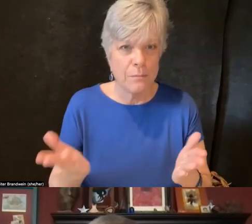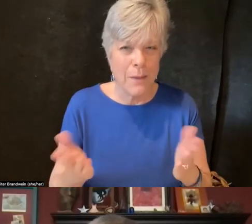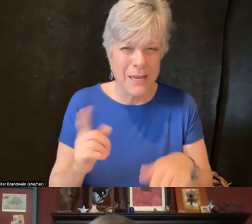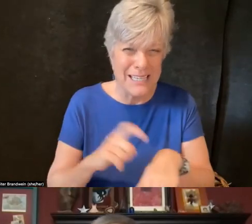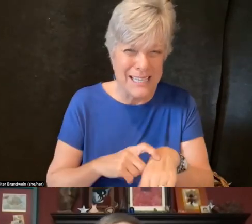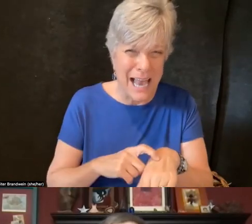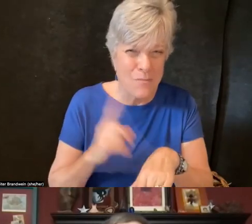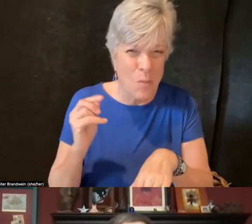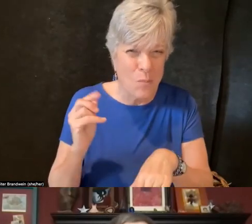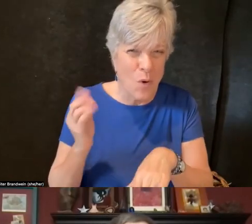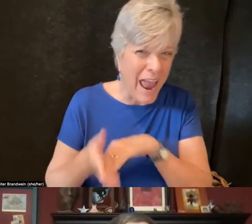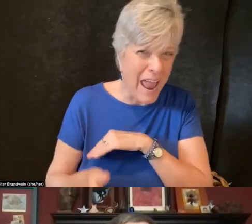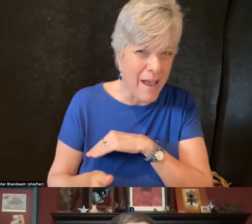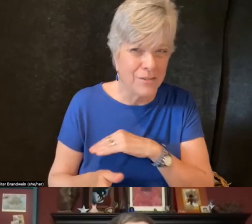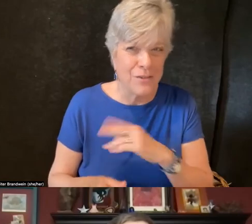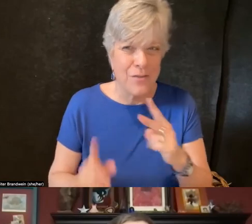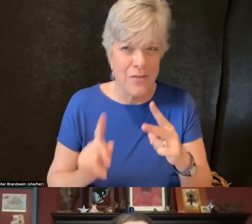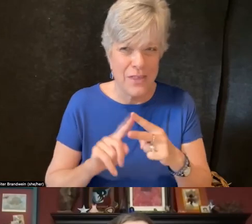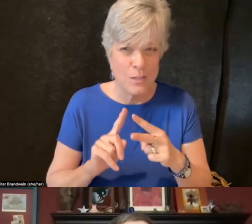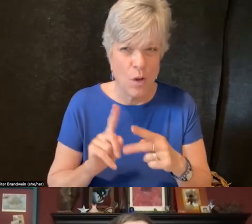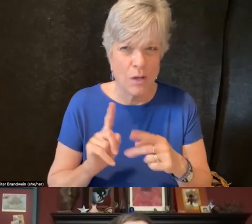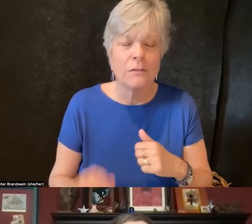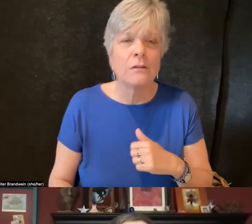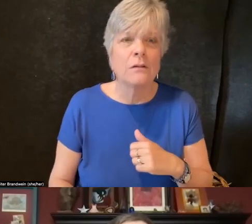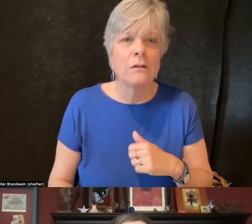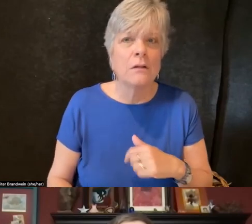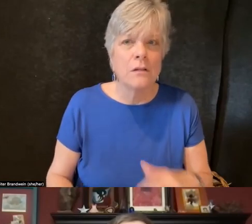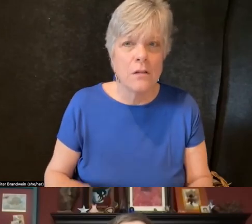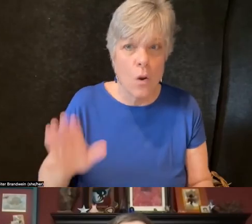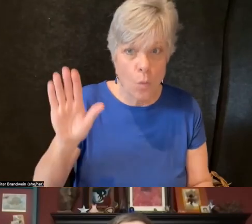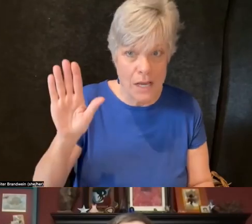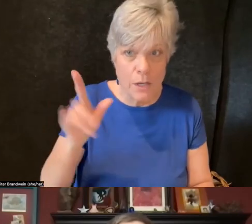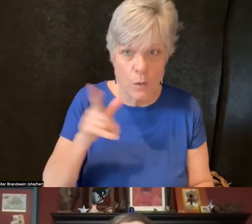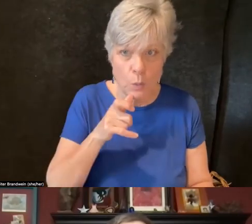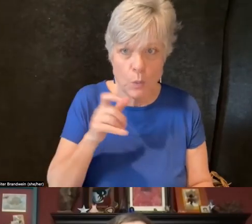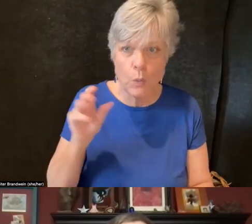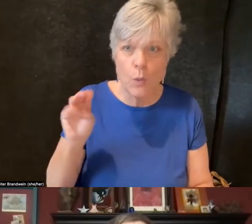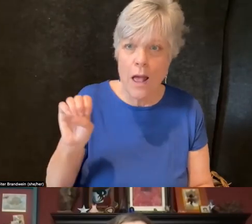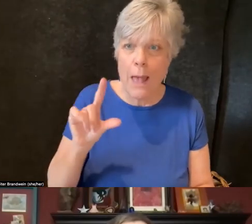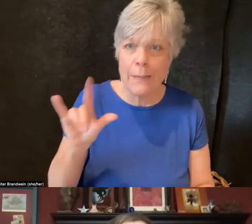but the next person on the raised hand function is Emily Rose Koran.